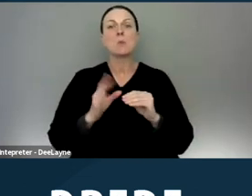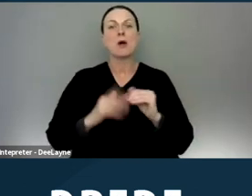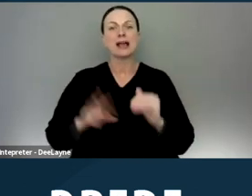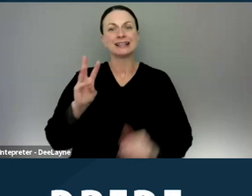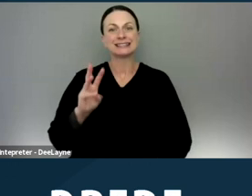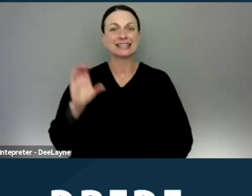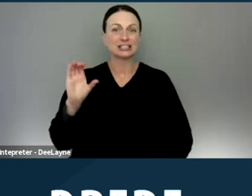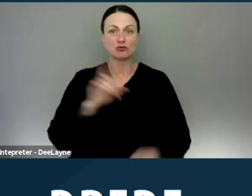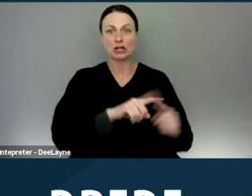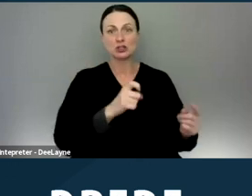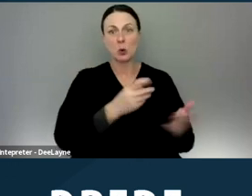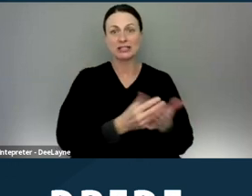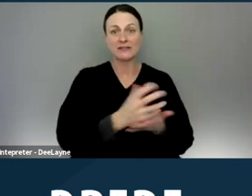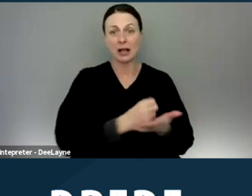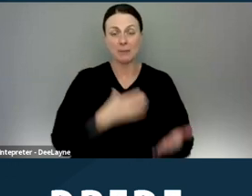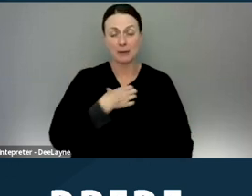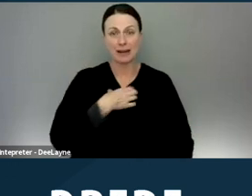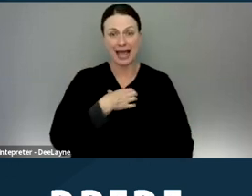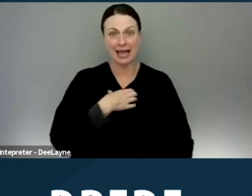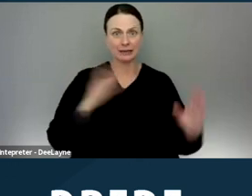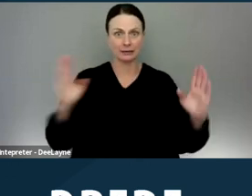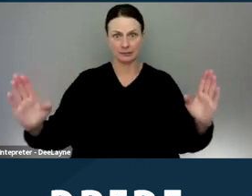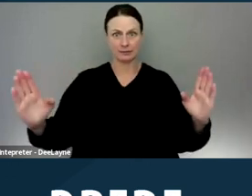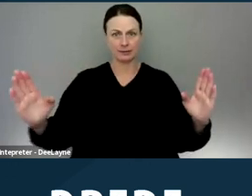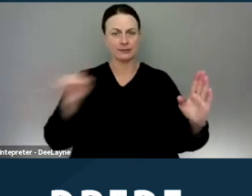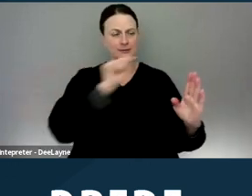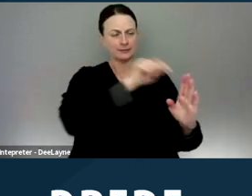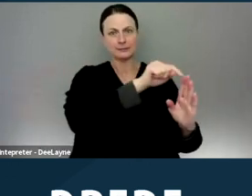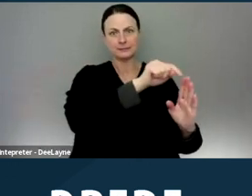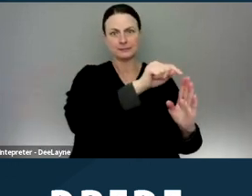of income complaints from the period of January 1st, 2020,